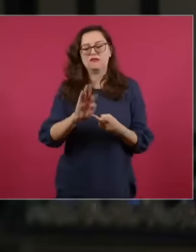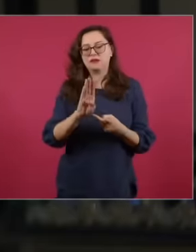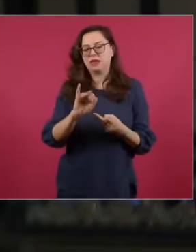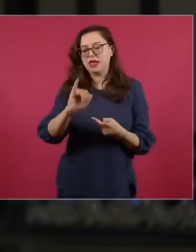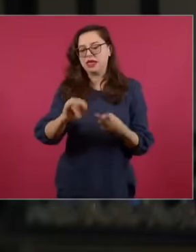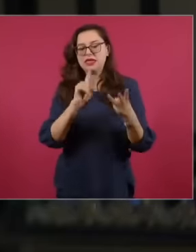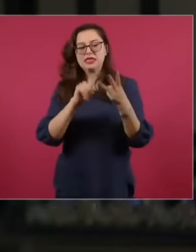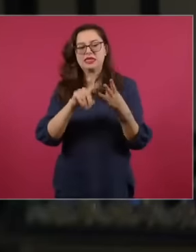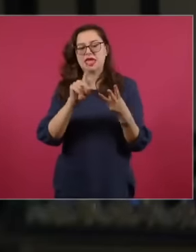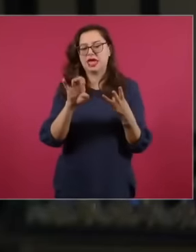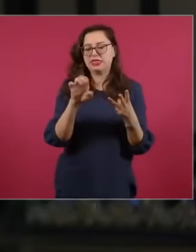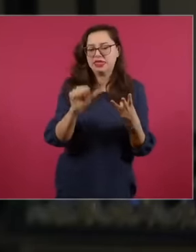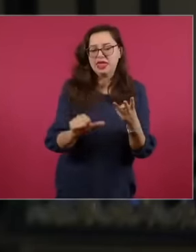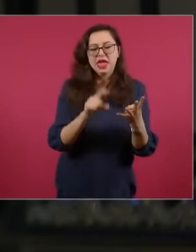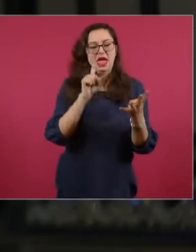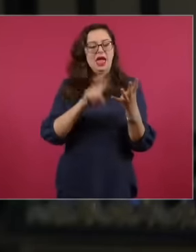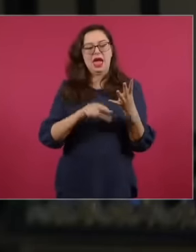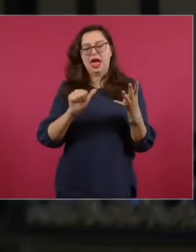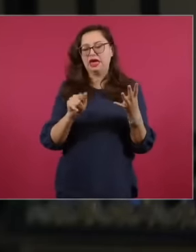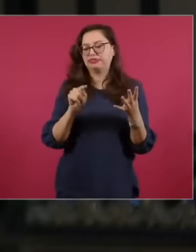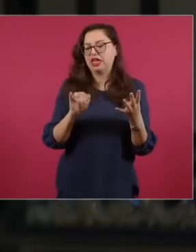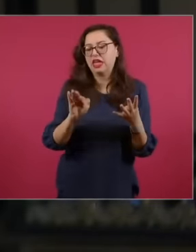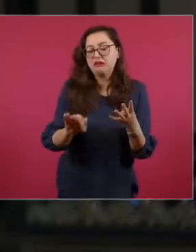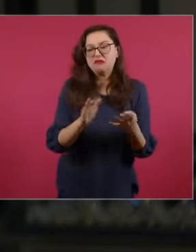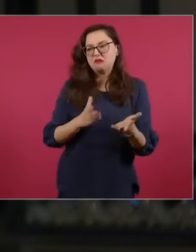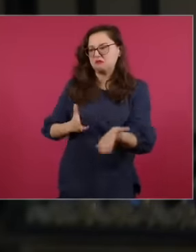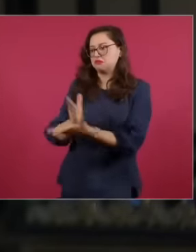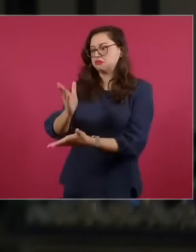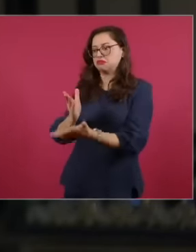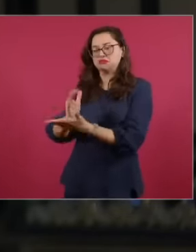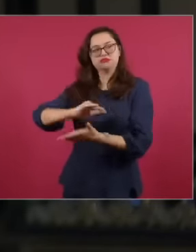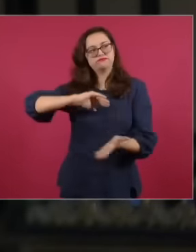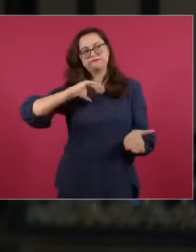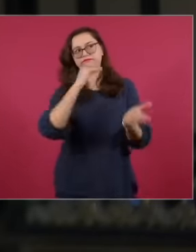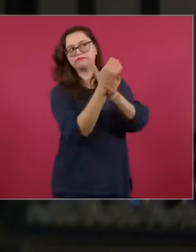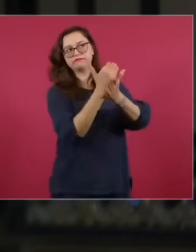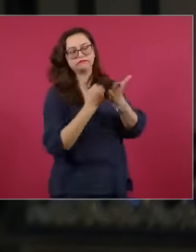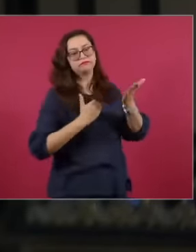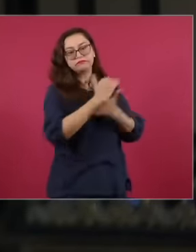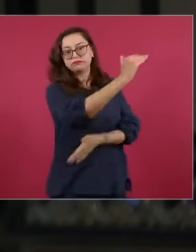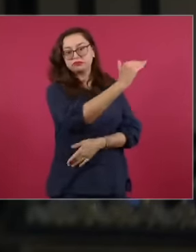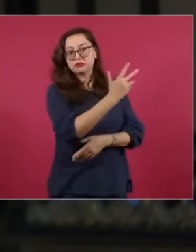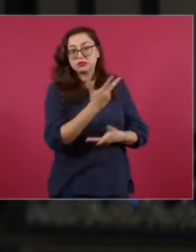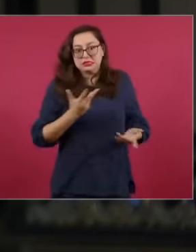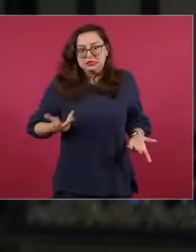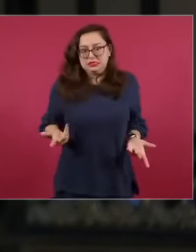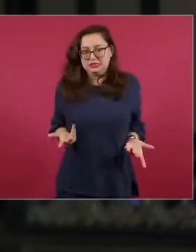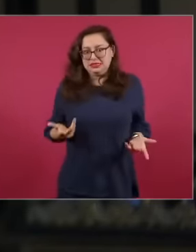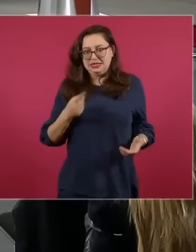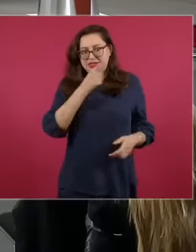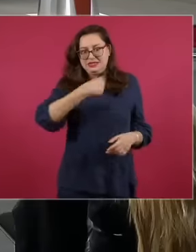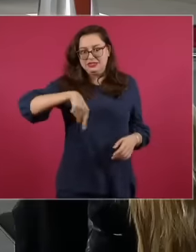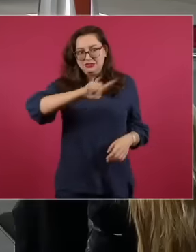the ATF, what status do they have at this moment, if there is also tension or pause with these agencies